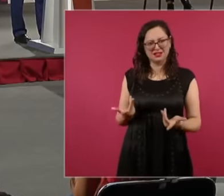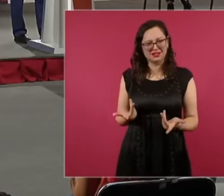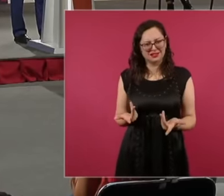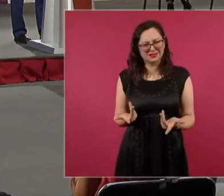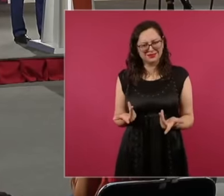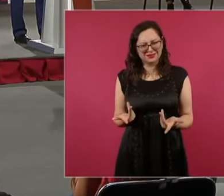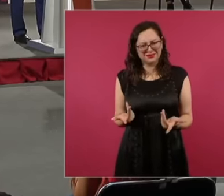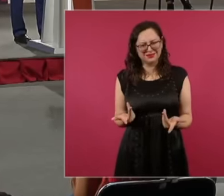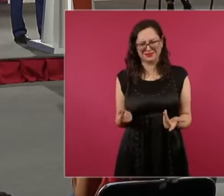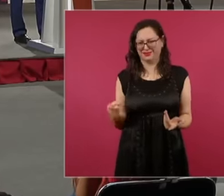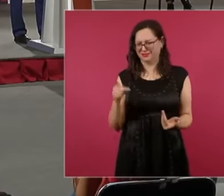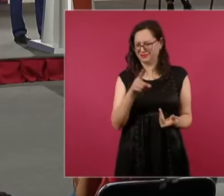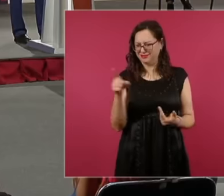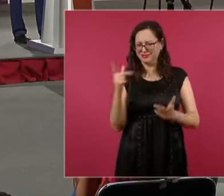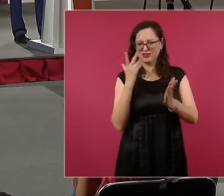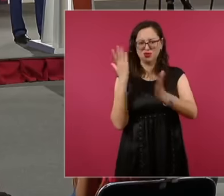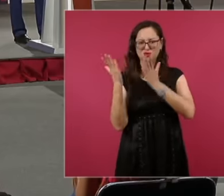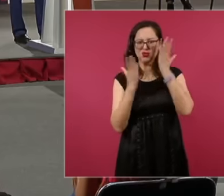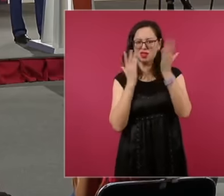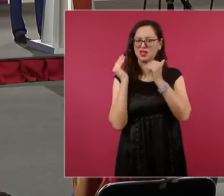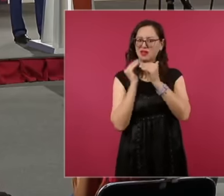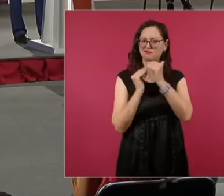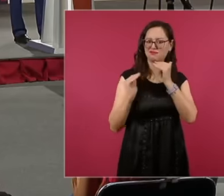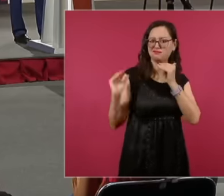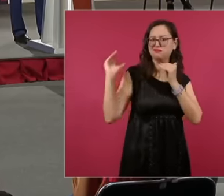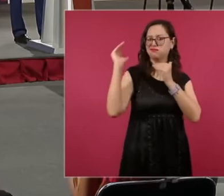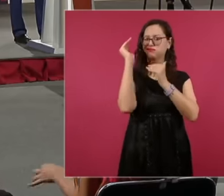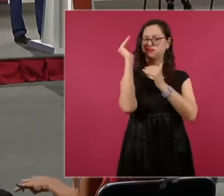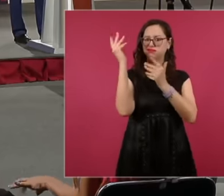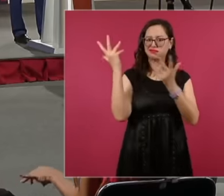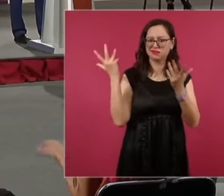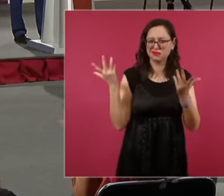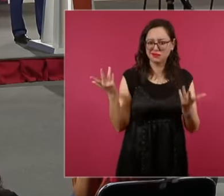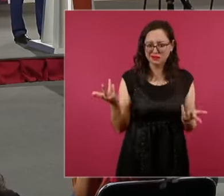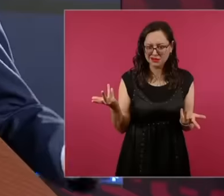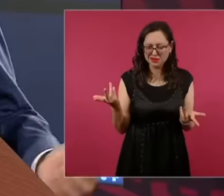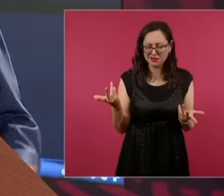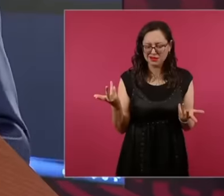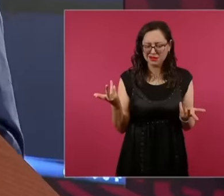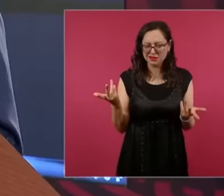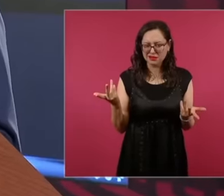about